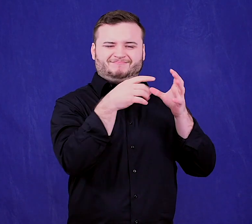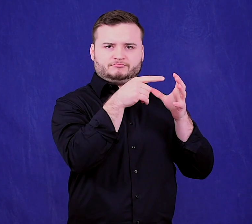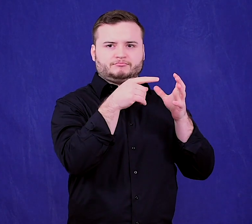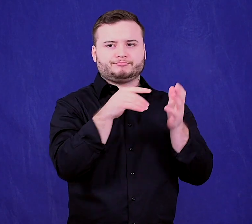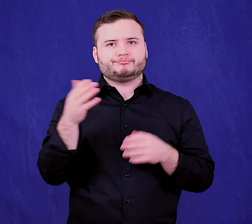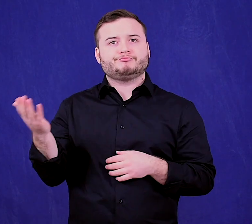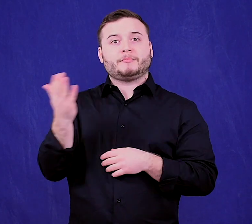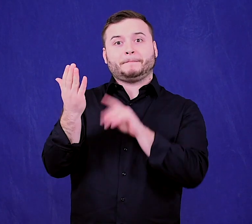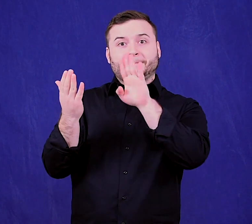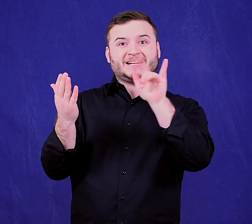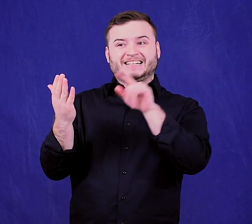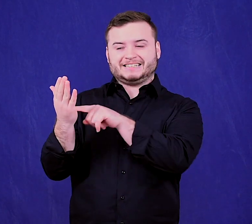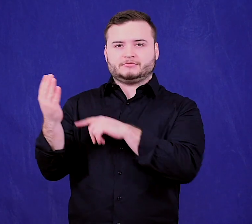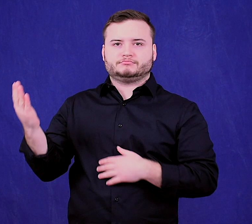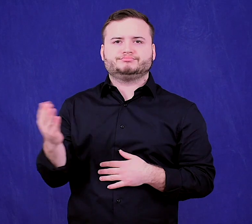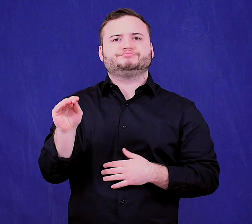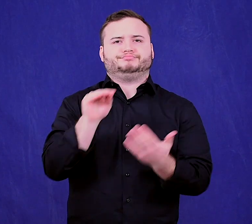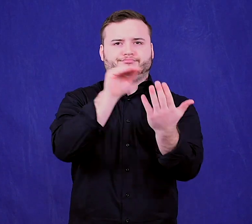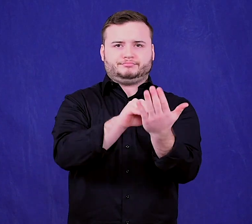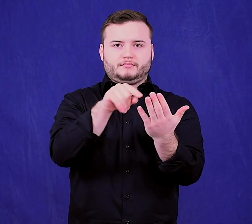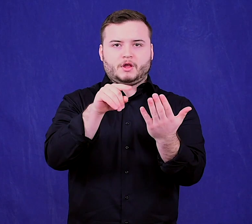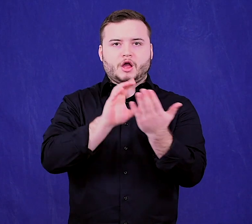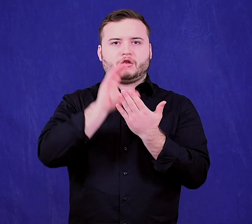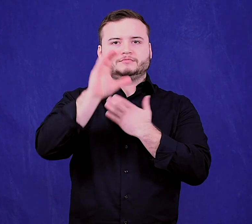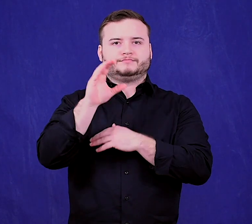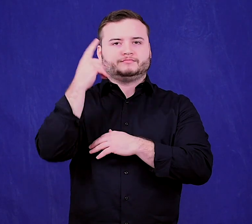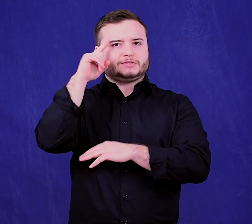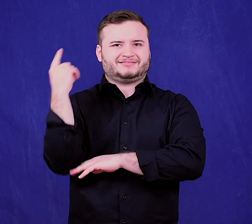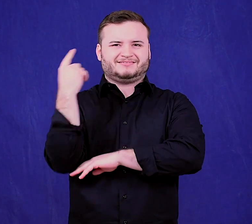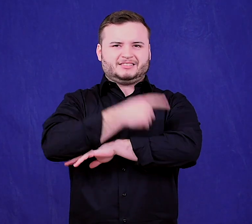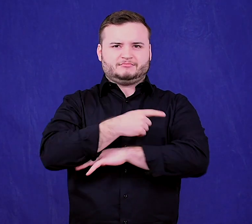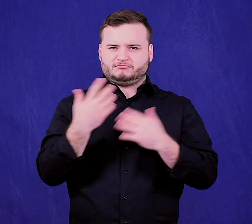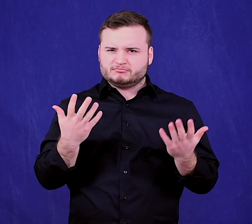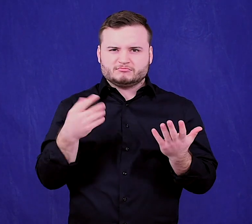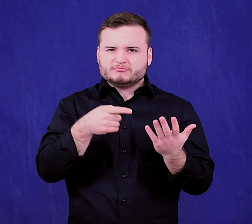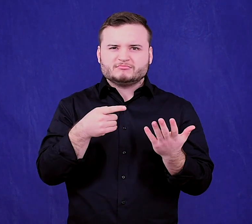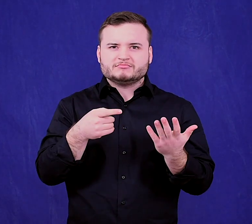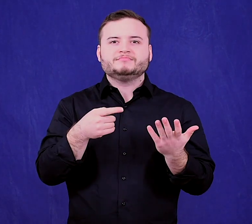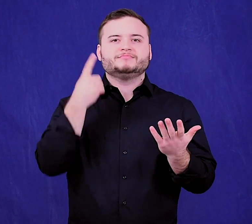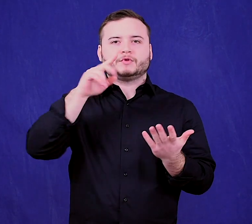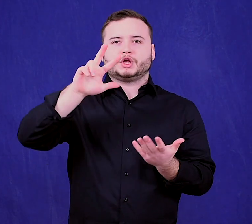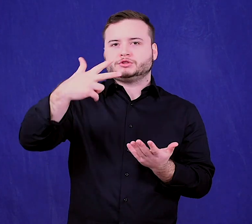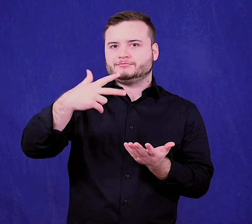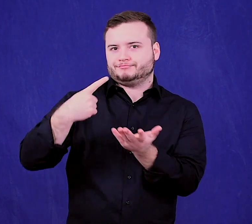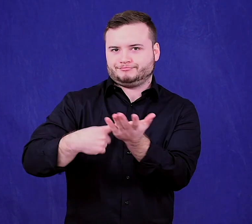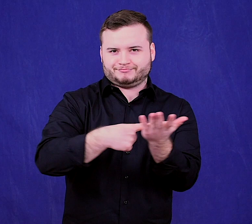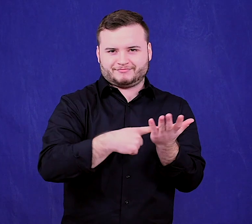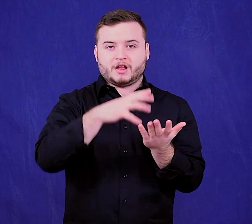Committee put it on the Calendar for the Day for its third reading